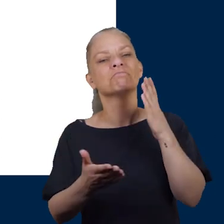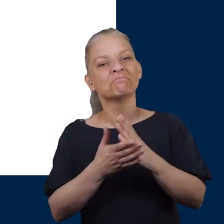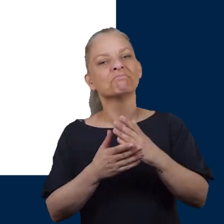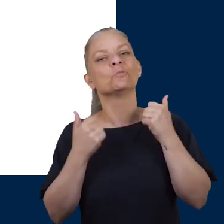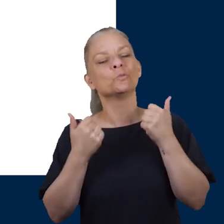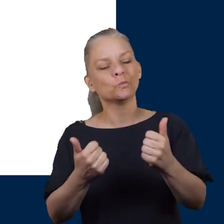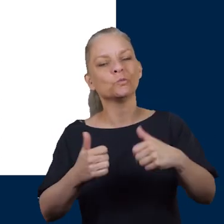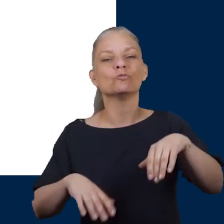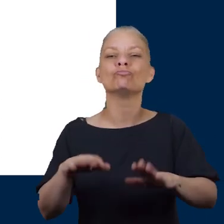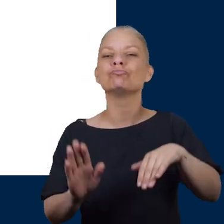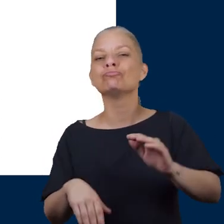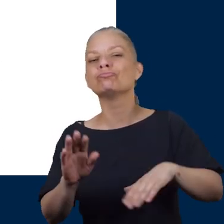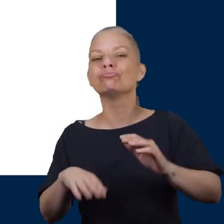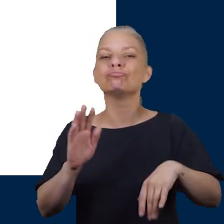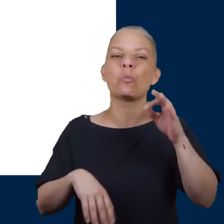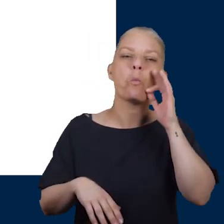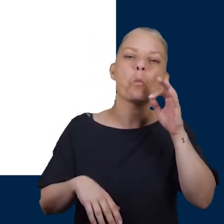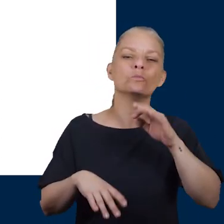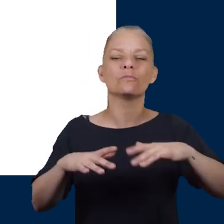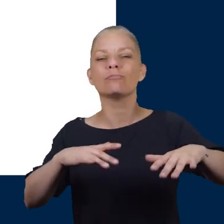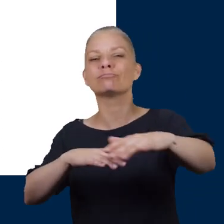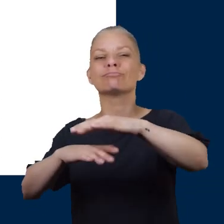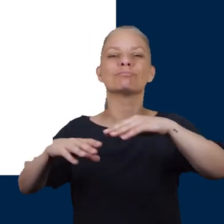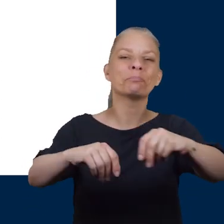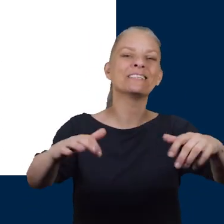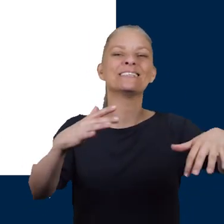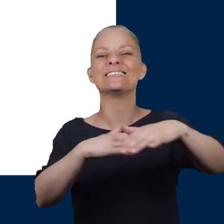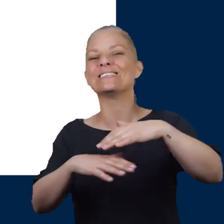but you must make sure you wear something on your feet to protect them. If you walk on the